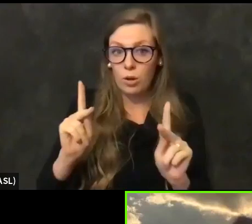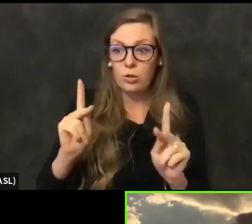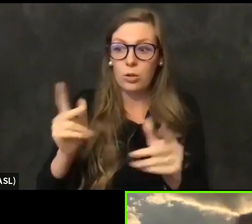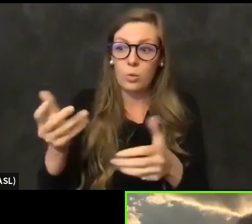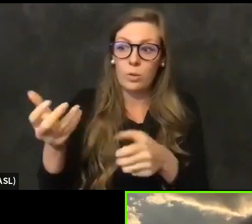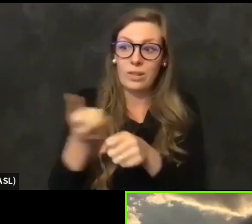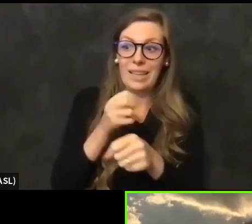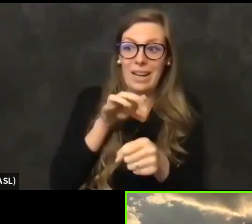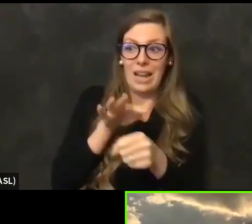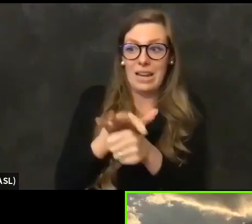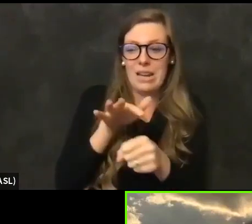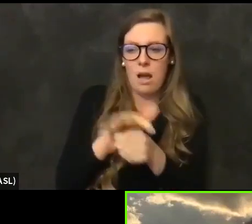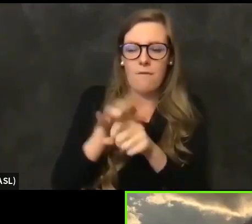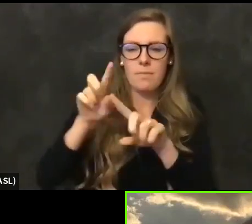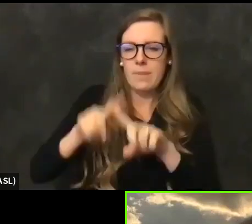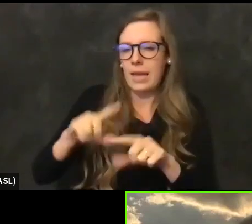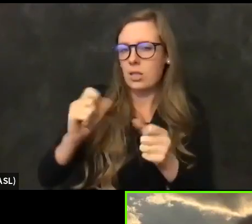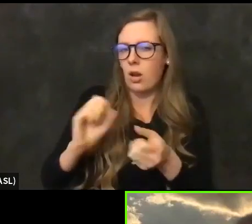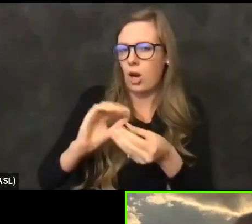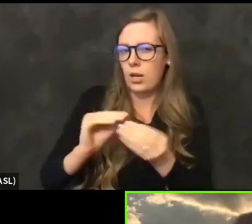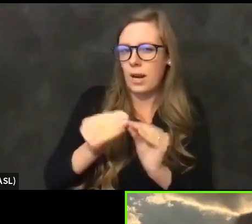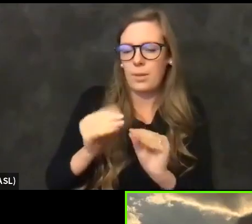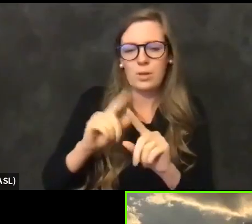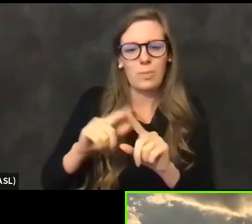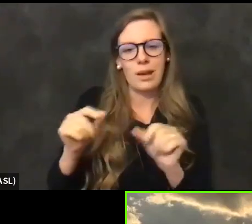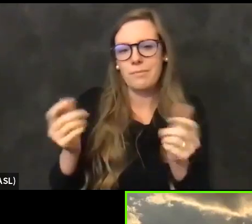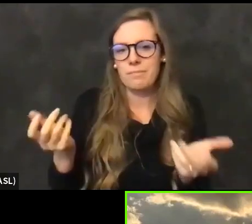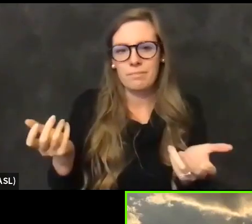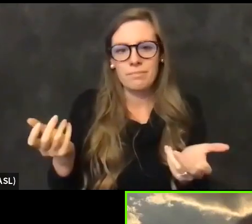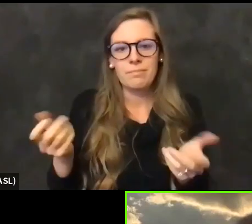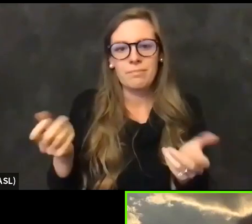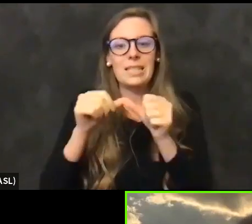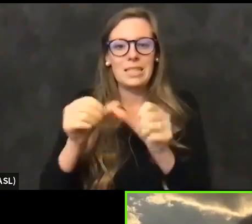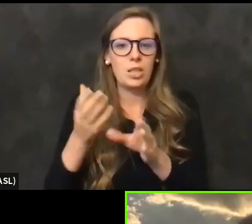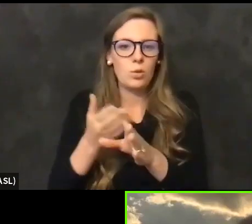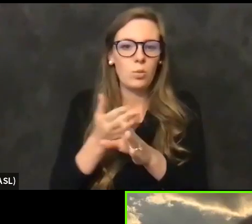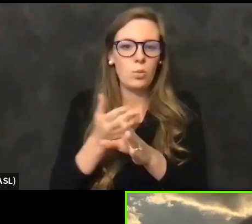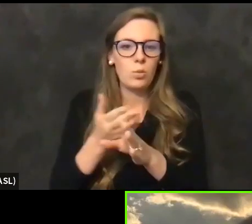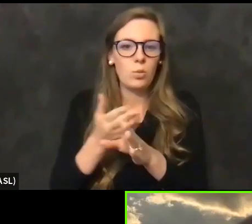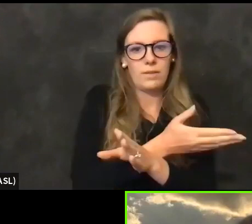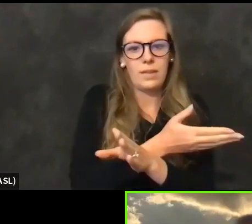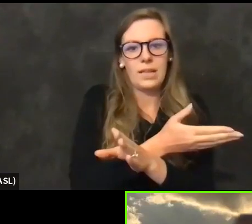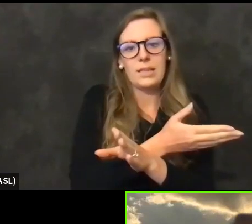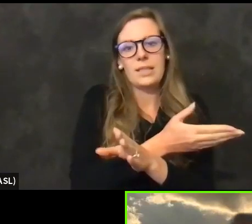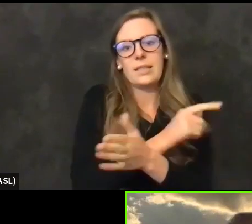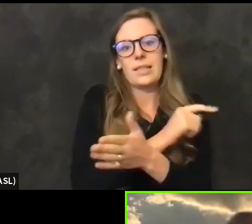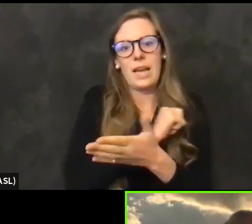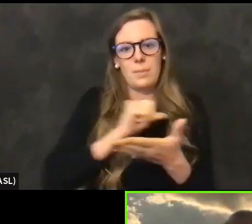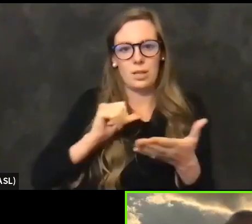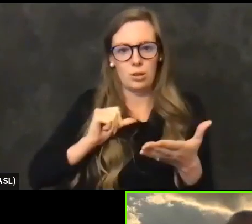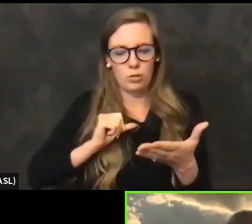But it has continued with the previous administration's rollout, which is vaccines from the federal level to the